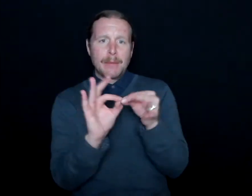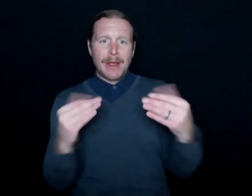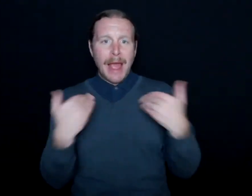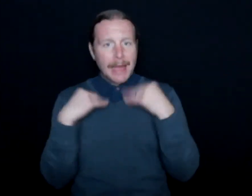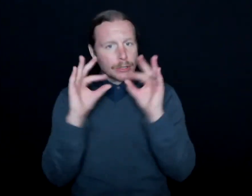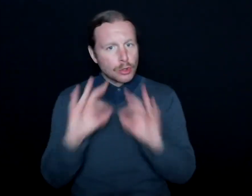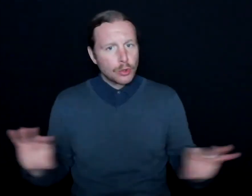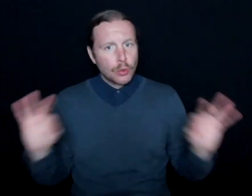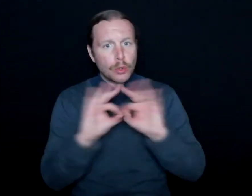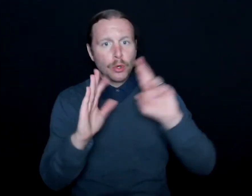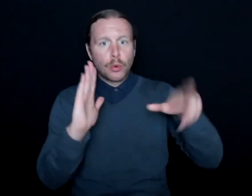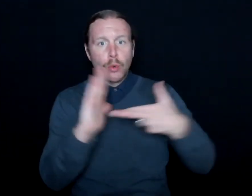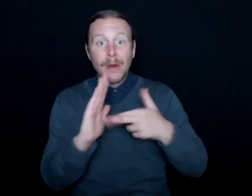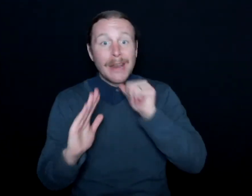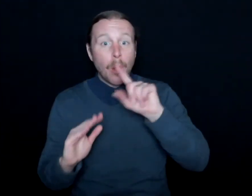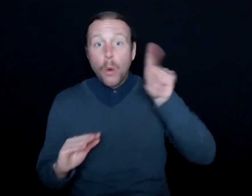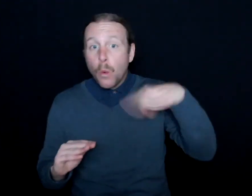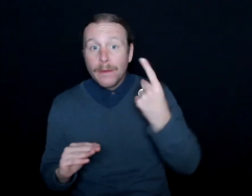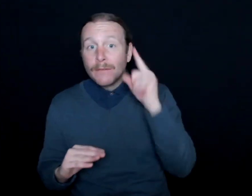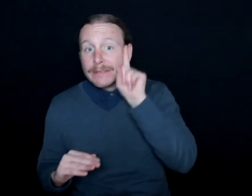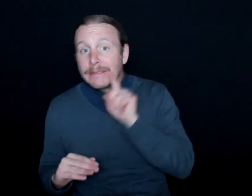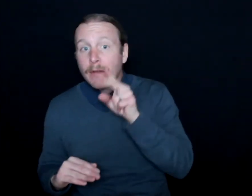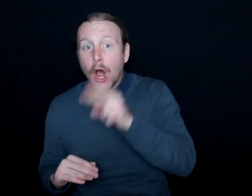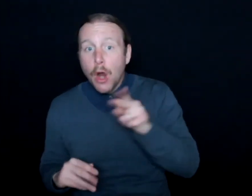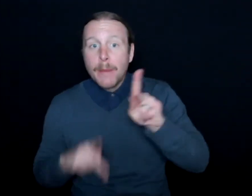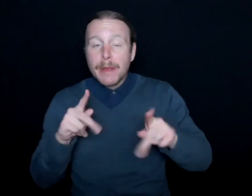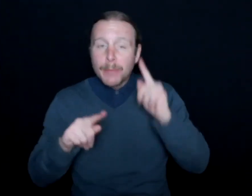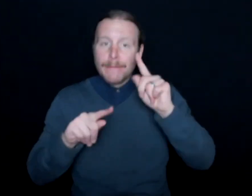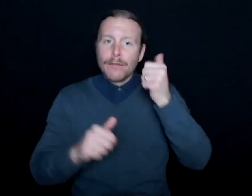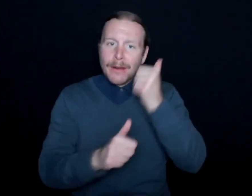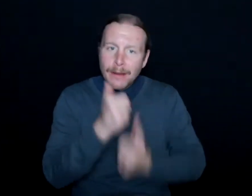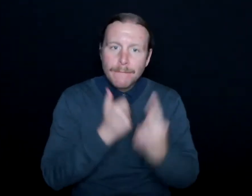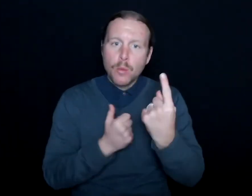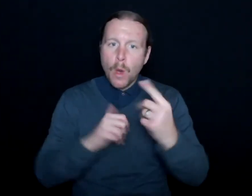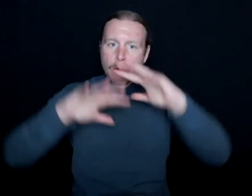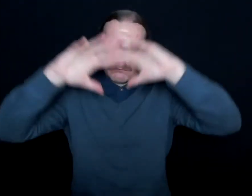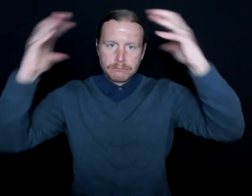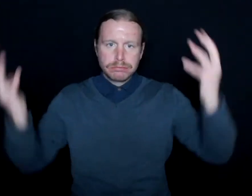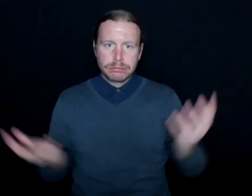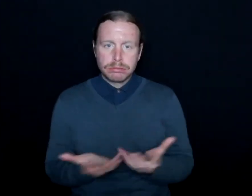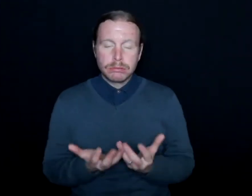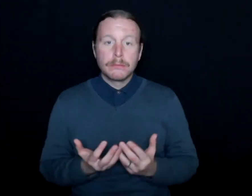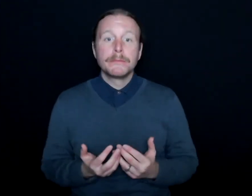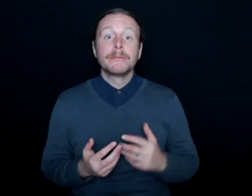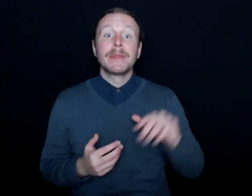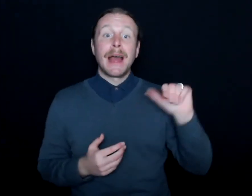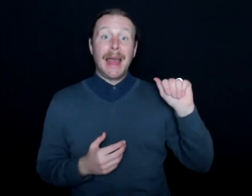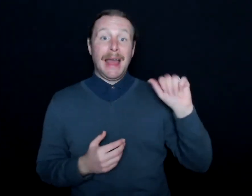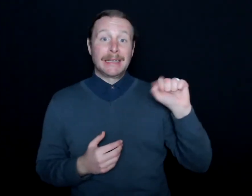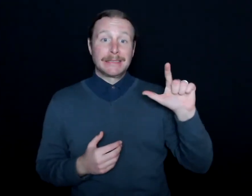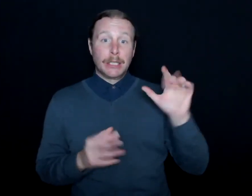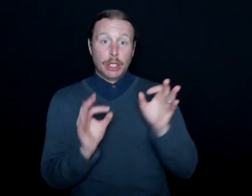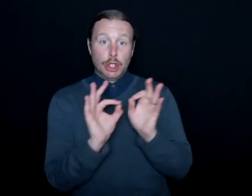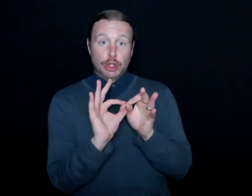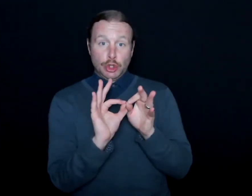not just for deaf and hard of hearing individuals, but for everyone as a whole. In terms of American Sign Language interpreting,